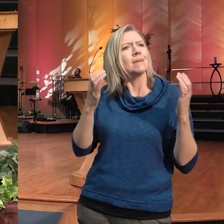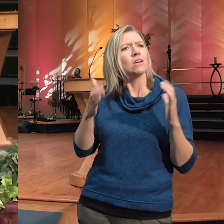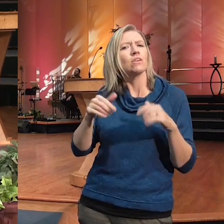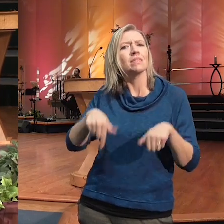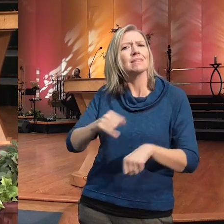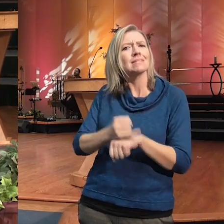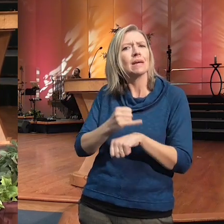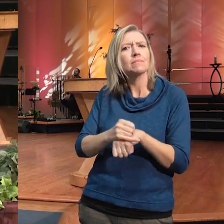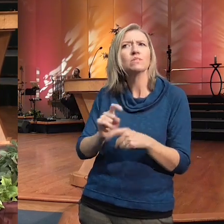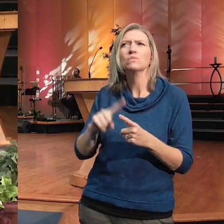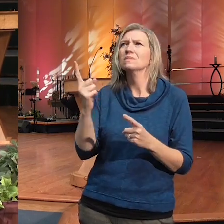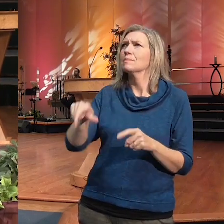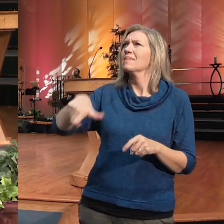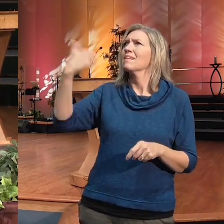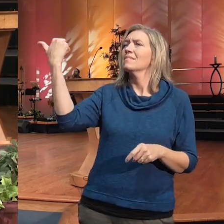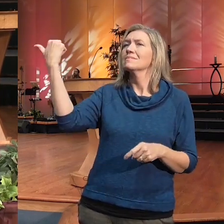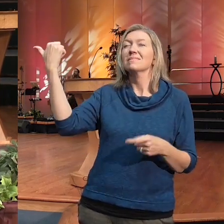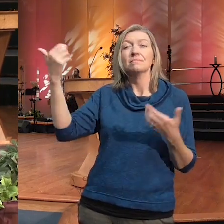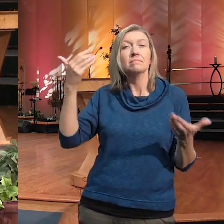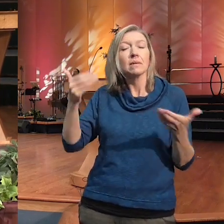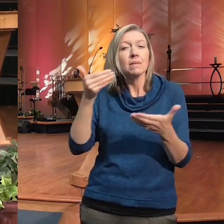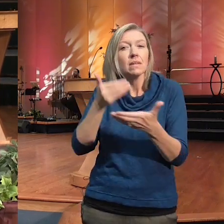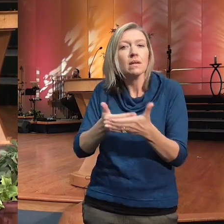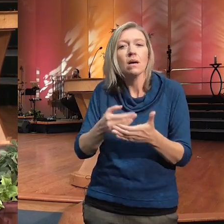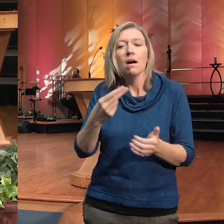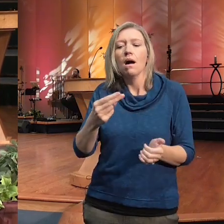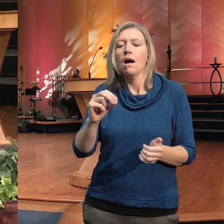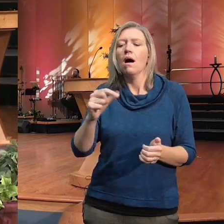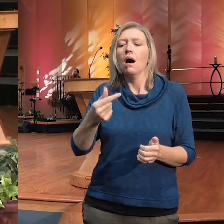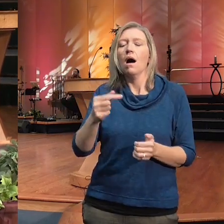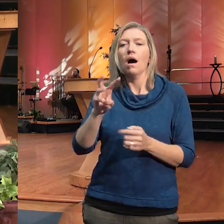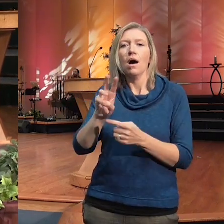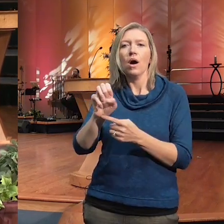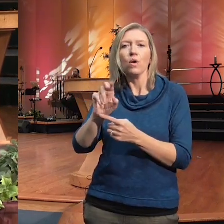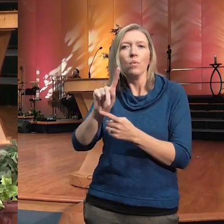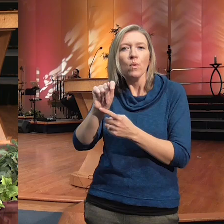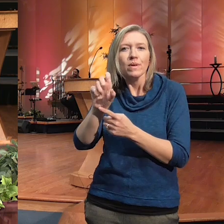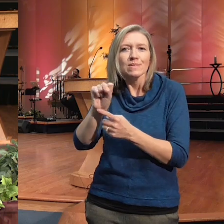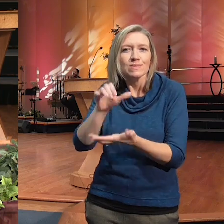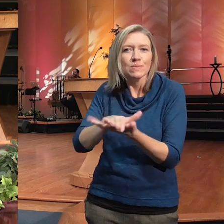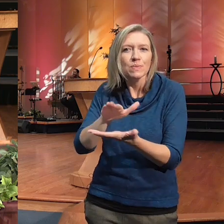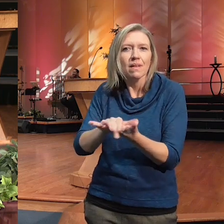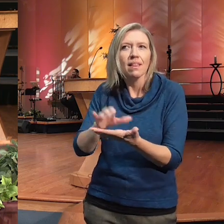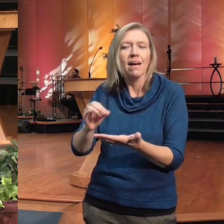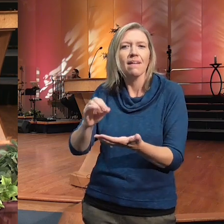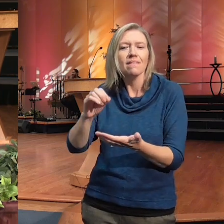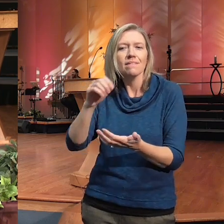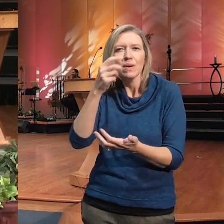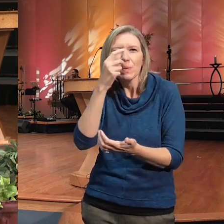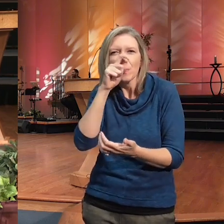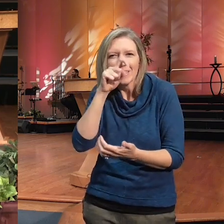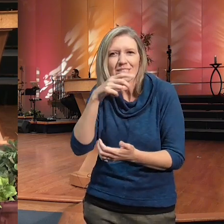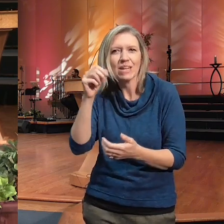is Hogwarts School of Witchcraft and Wizardry uh because the the mile high church is like a living